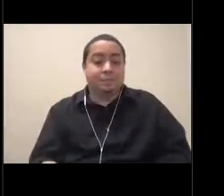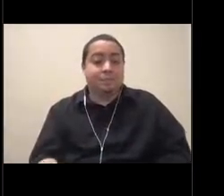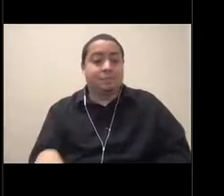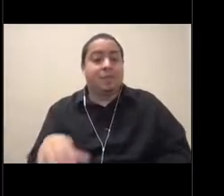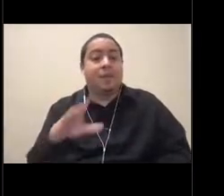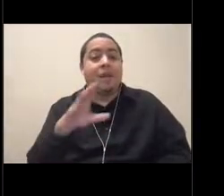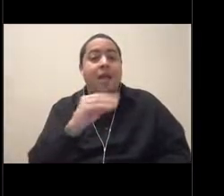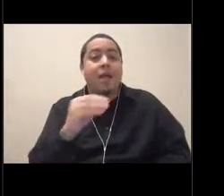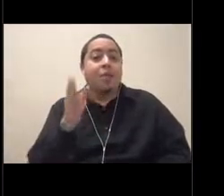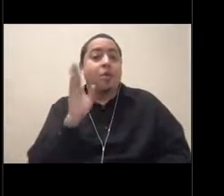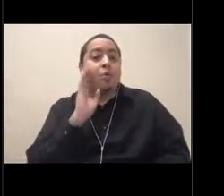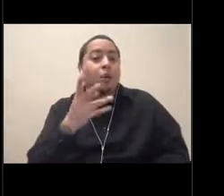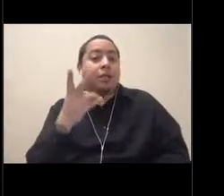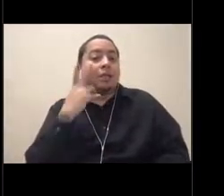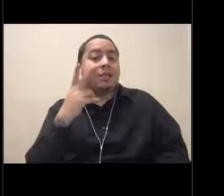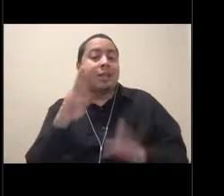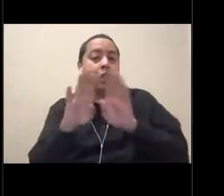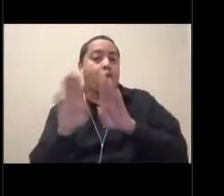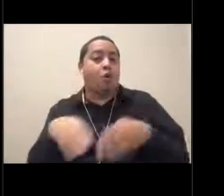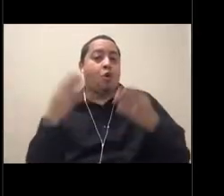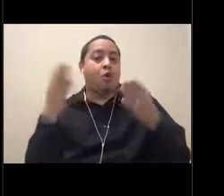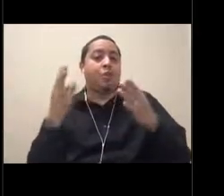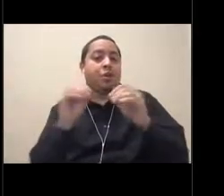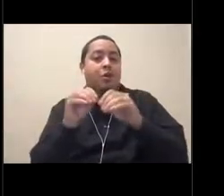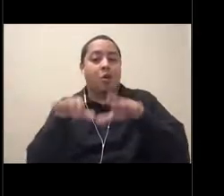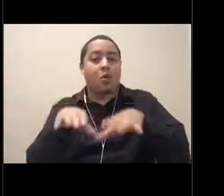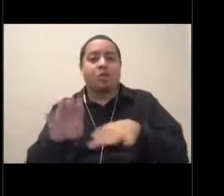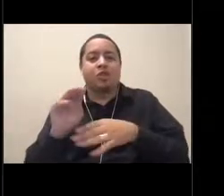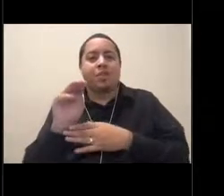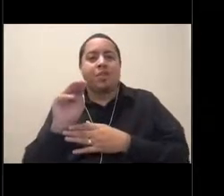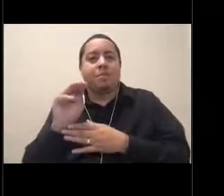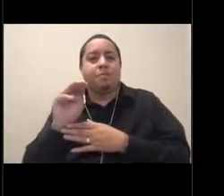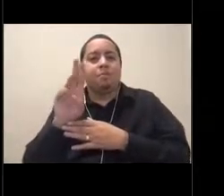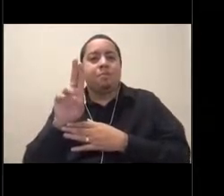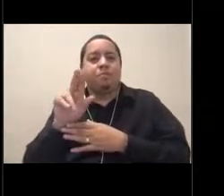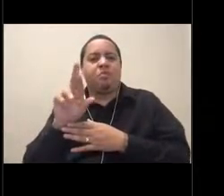of our open ocean mural, which we'll come back and explore. But we're going to start